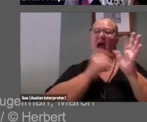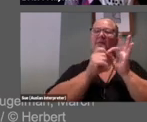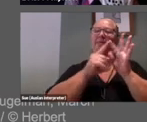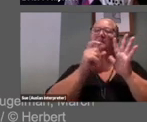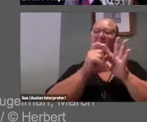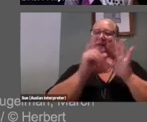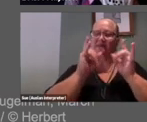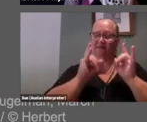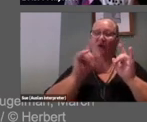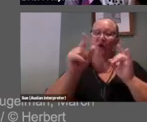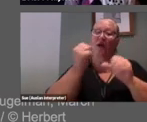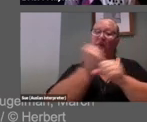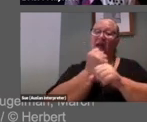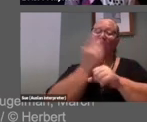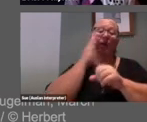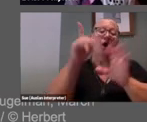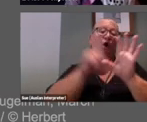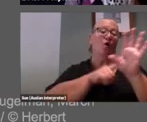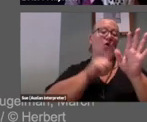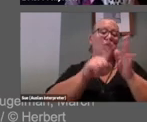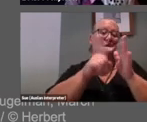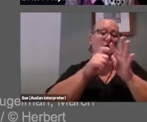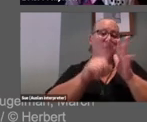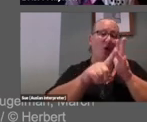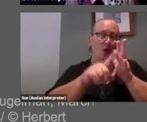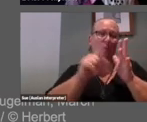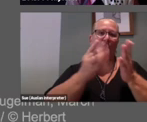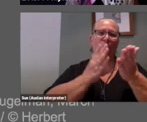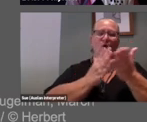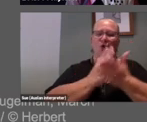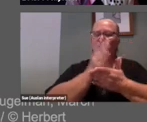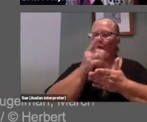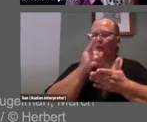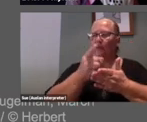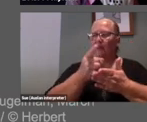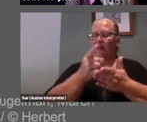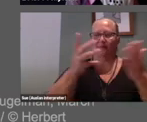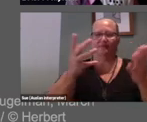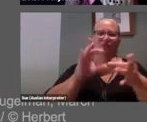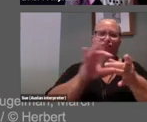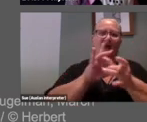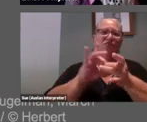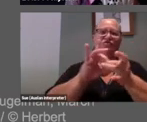Yoko Ono was going through the throes of relationship breakdown, so